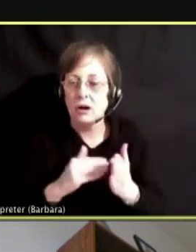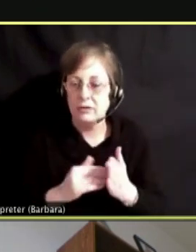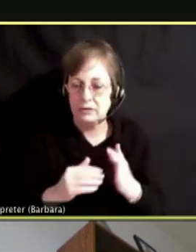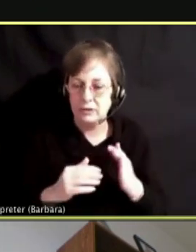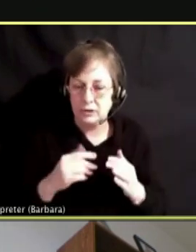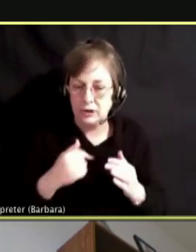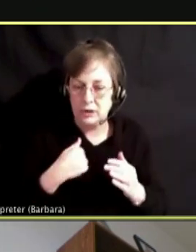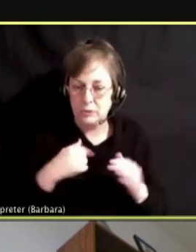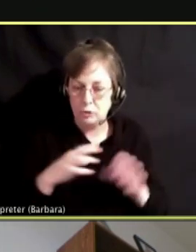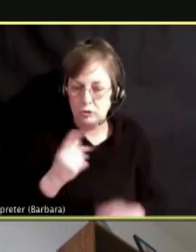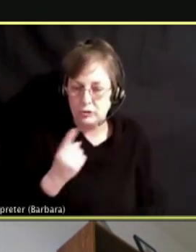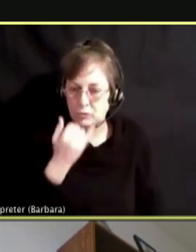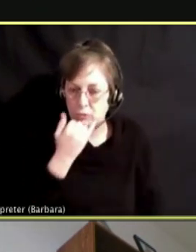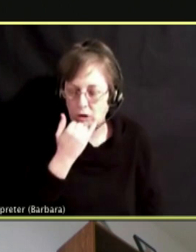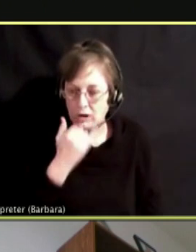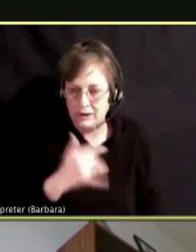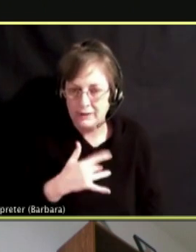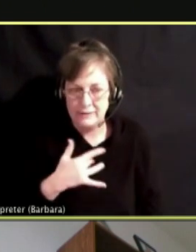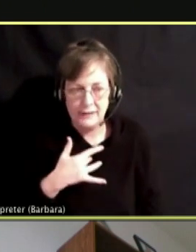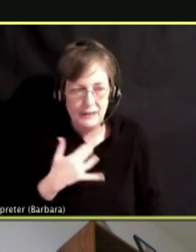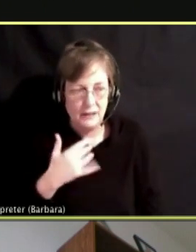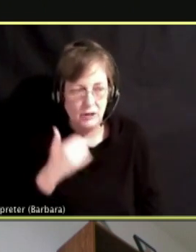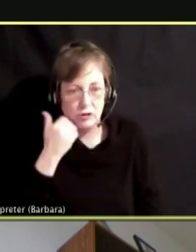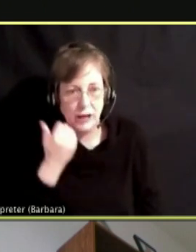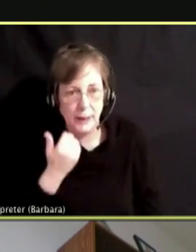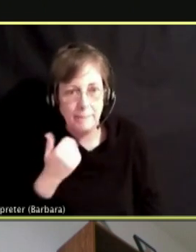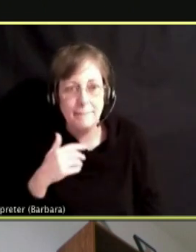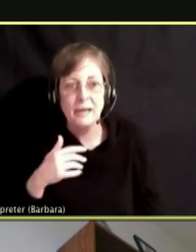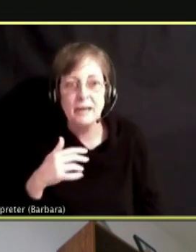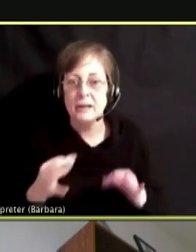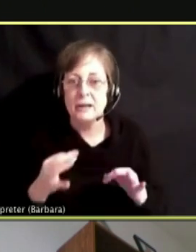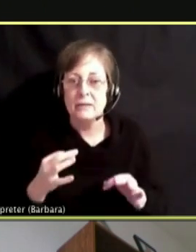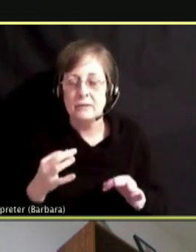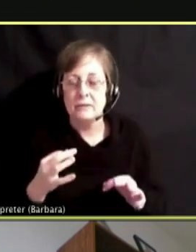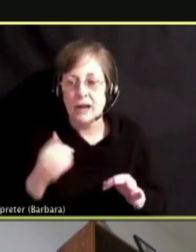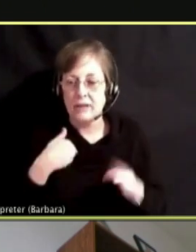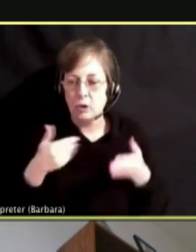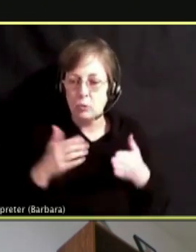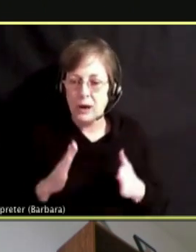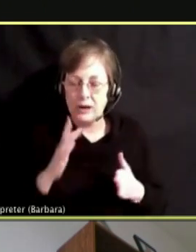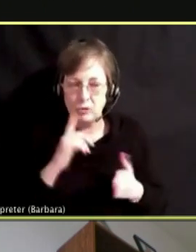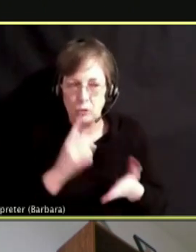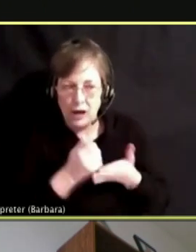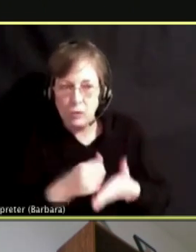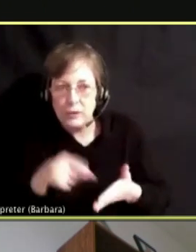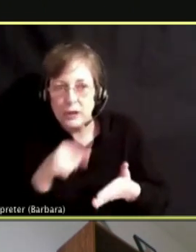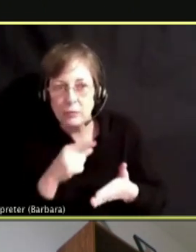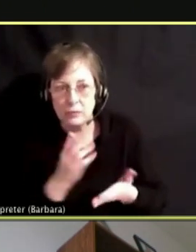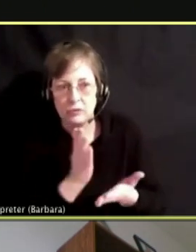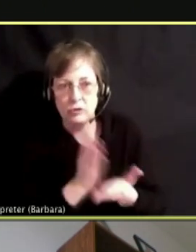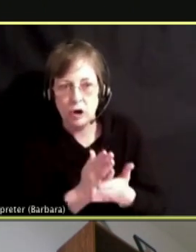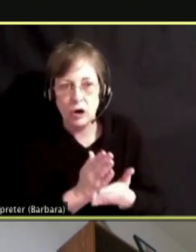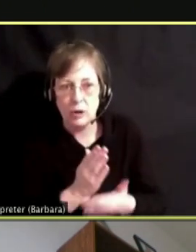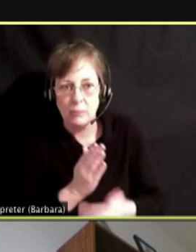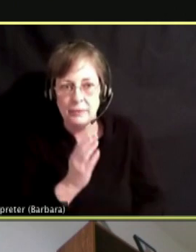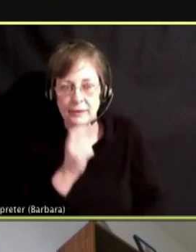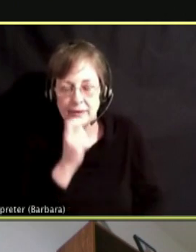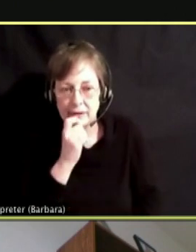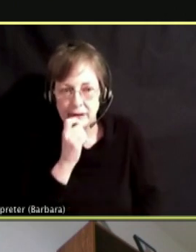SO IF YOU HAVE A WAY TO GIVE UP THESE DEVICES AND DEFINED CHANGE WITHOUT BEING QUESTIONED WHERE YOU GOT IT.